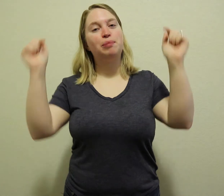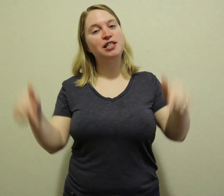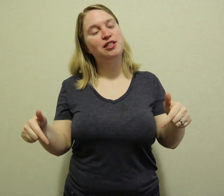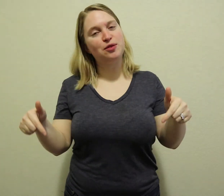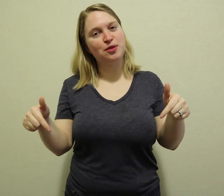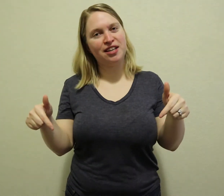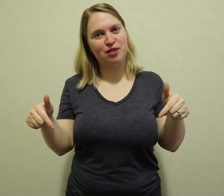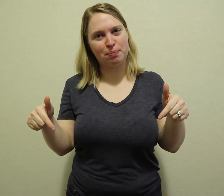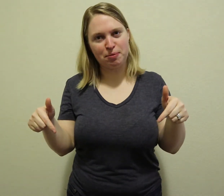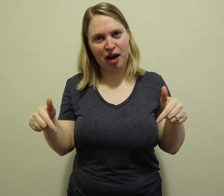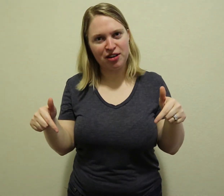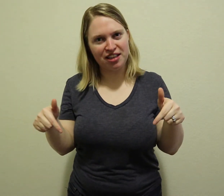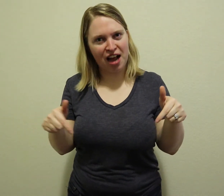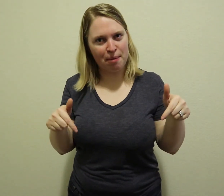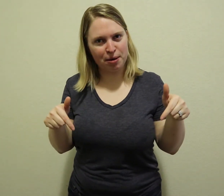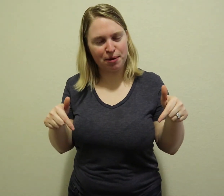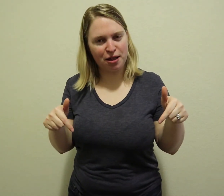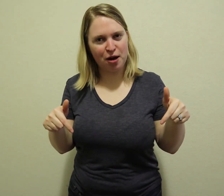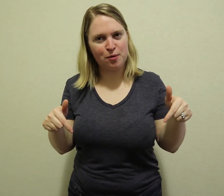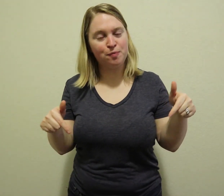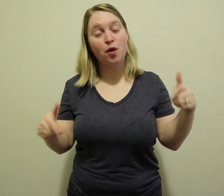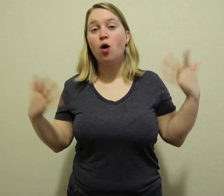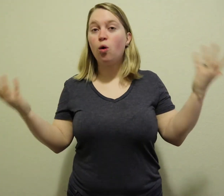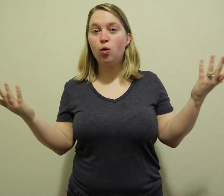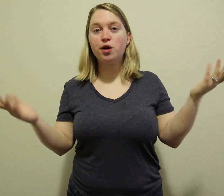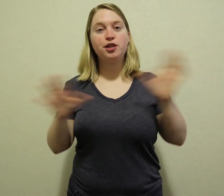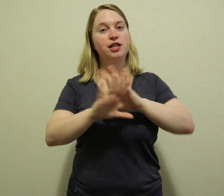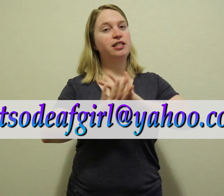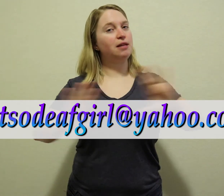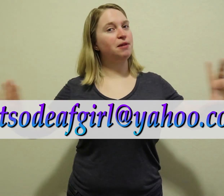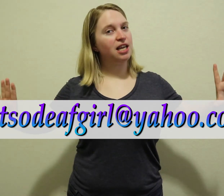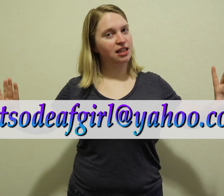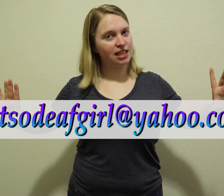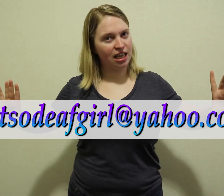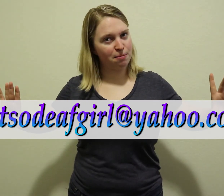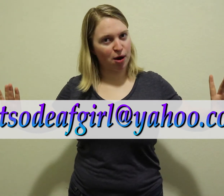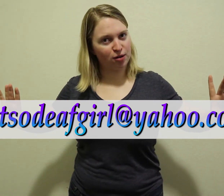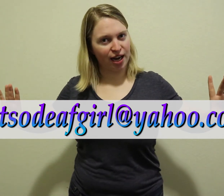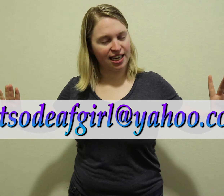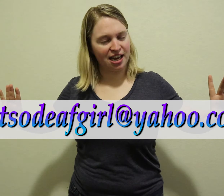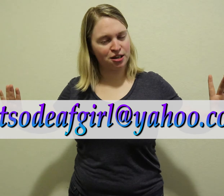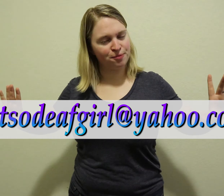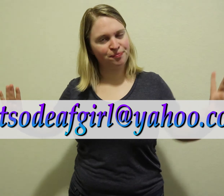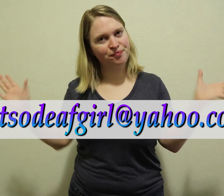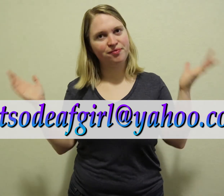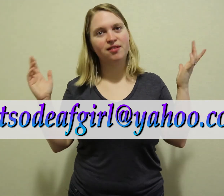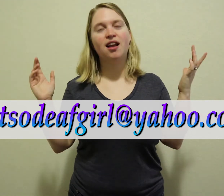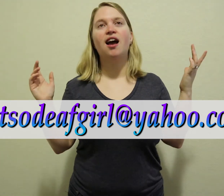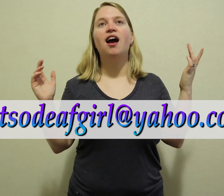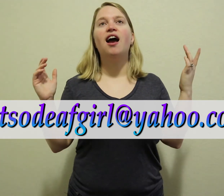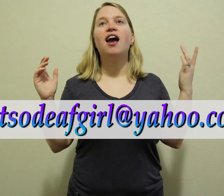please do drop them down in the comment below or you can send me in the email right here